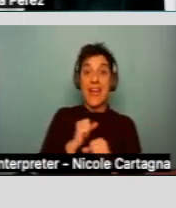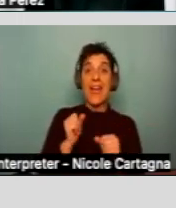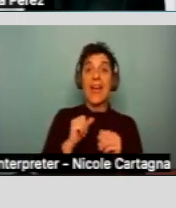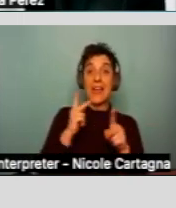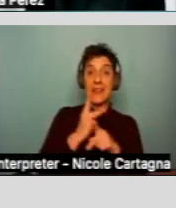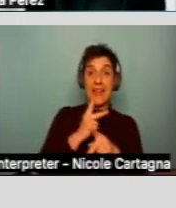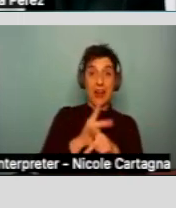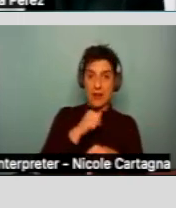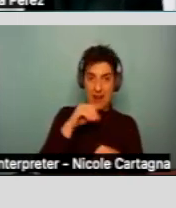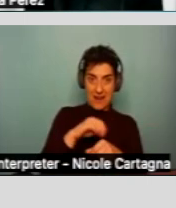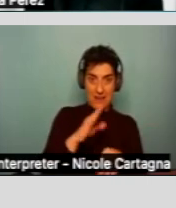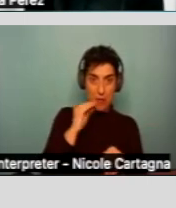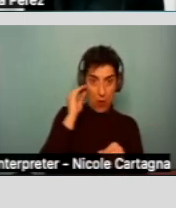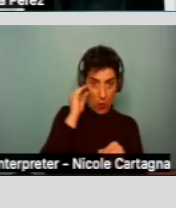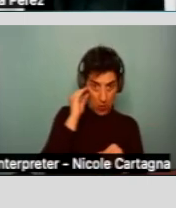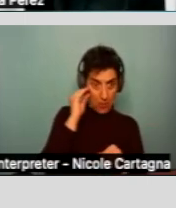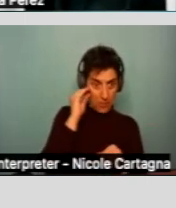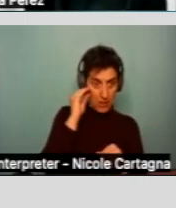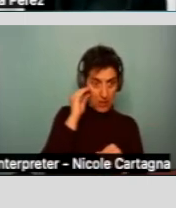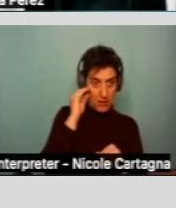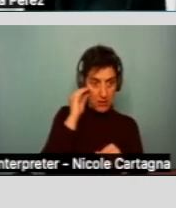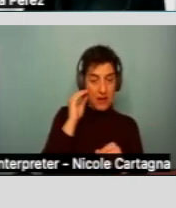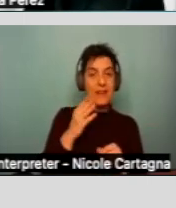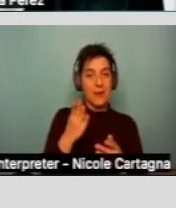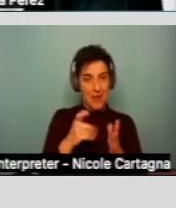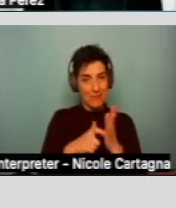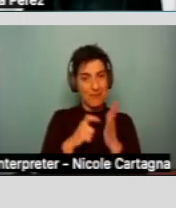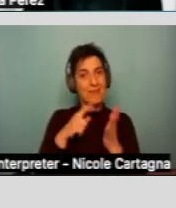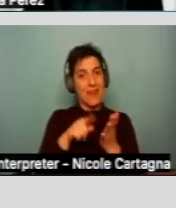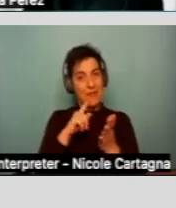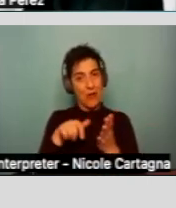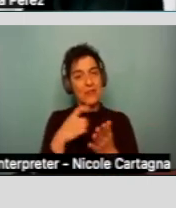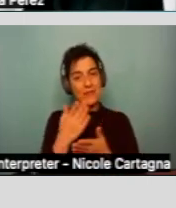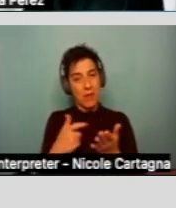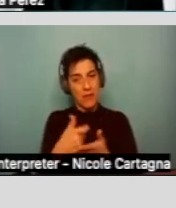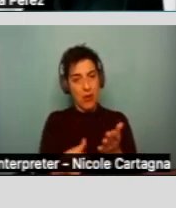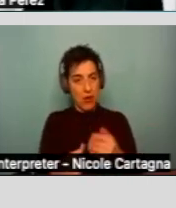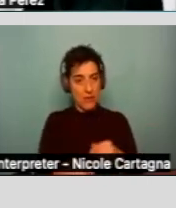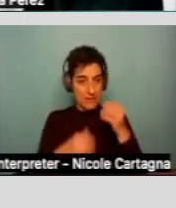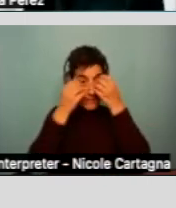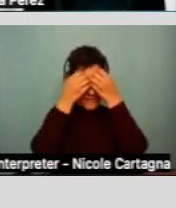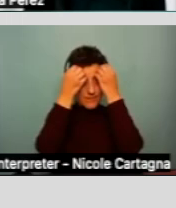Regional centers cannot ask families to pay for other regional center services listed in the consumer's IPP.